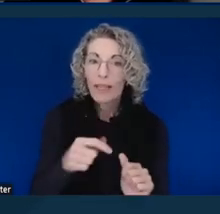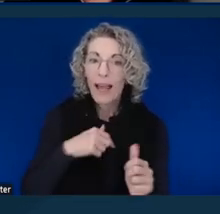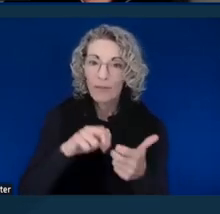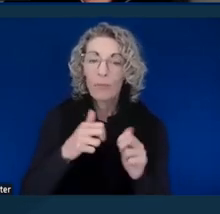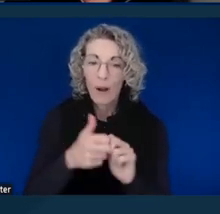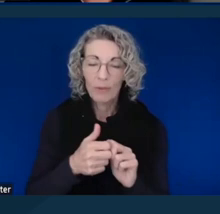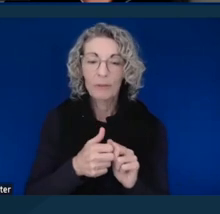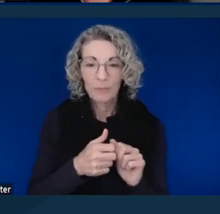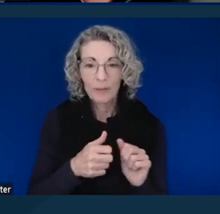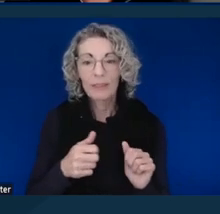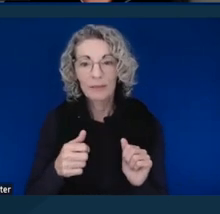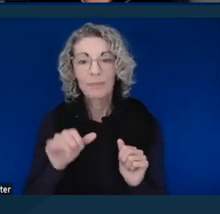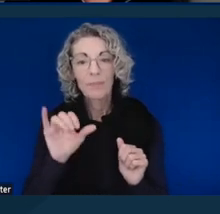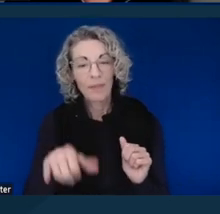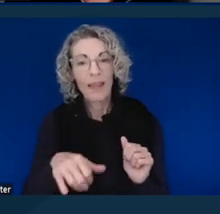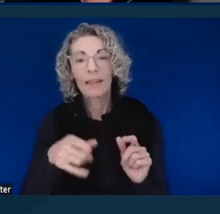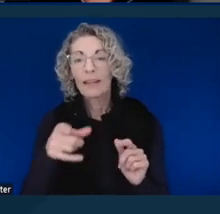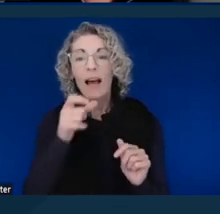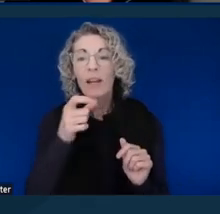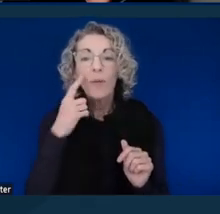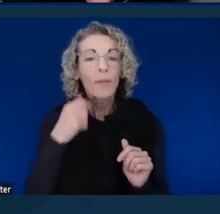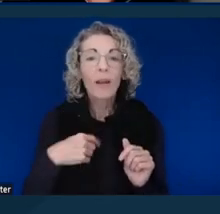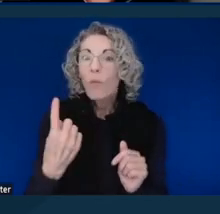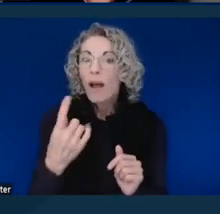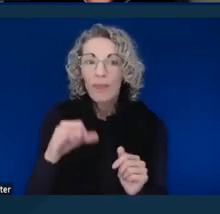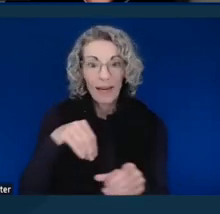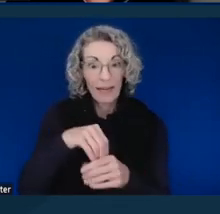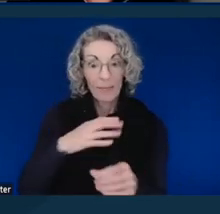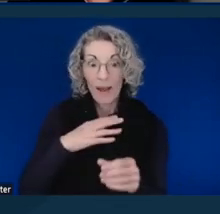There wasn't I don't think there was one that, in my view, did it correctly.